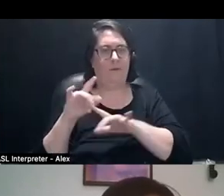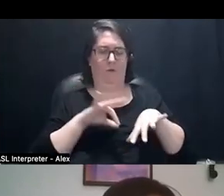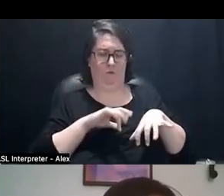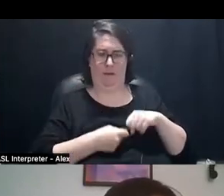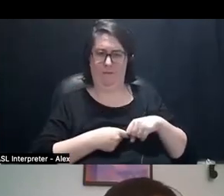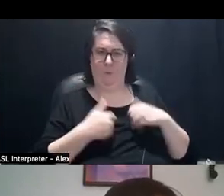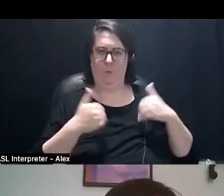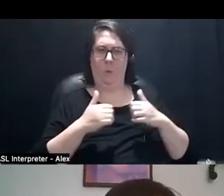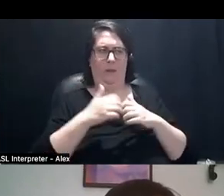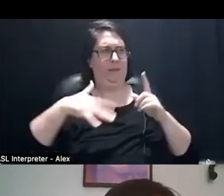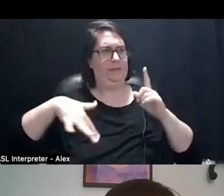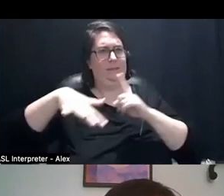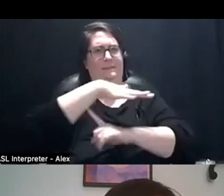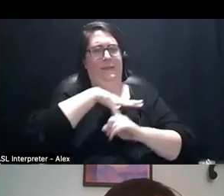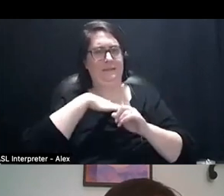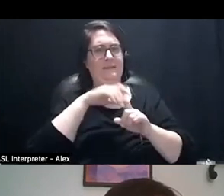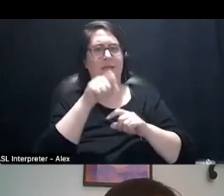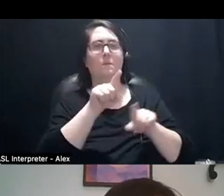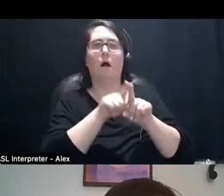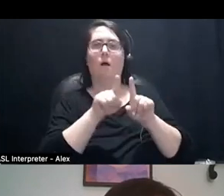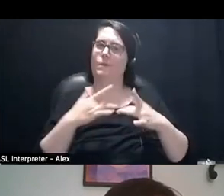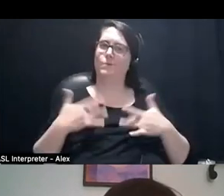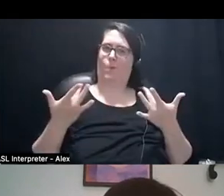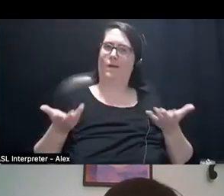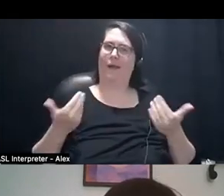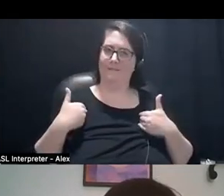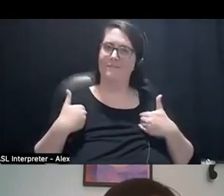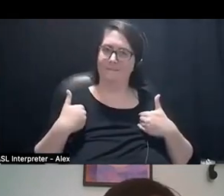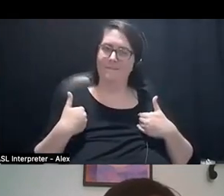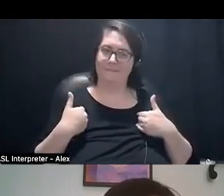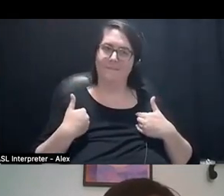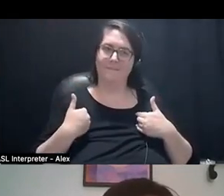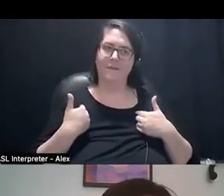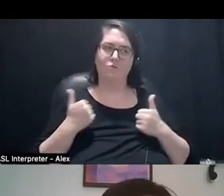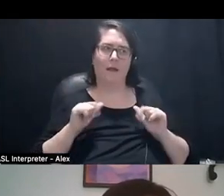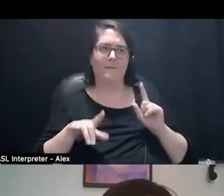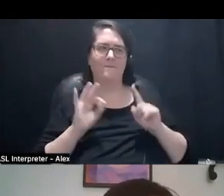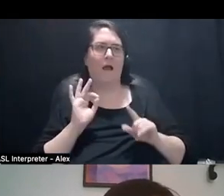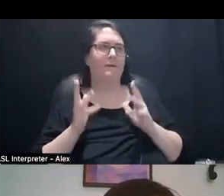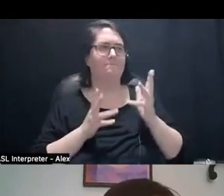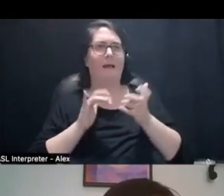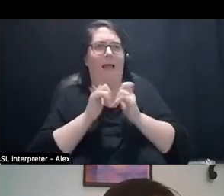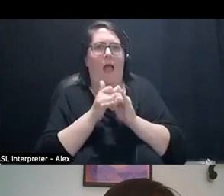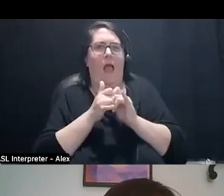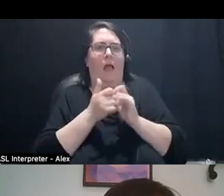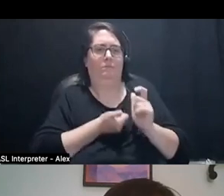happens in the space of the work but also the joy. And trying to find ways that we can express that beyond the lens